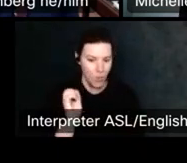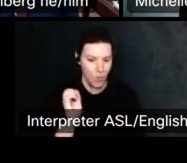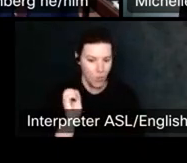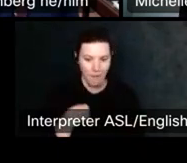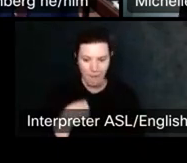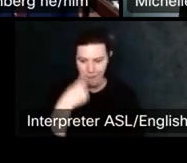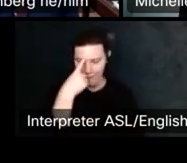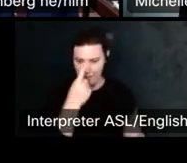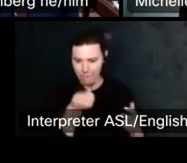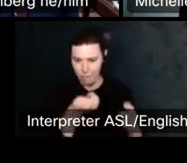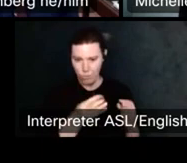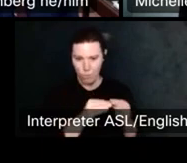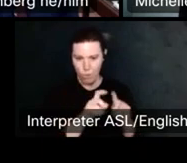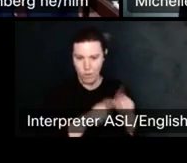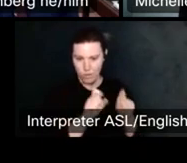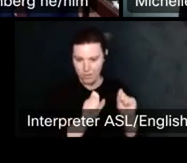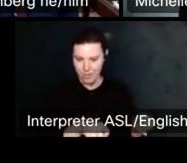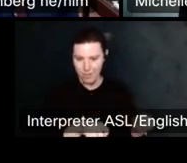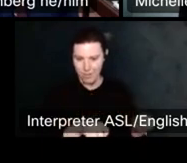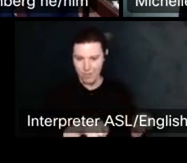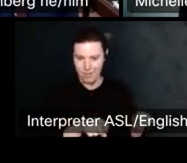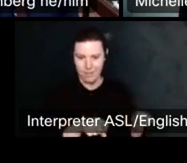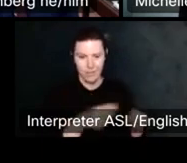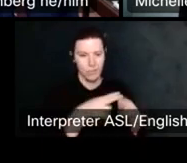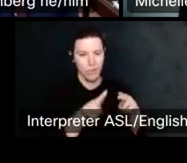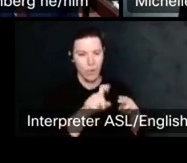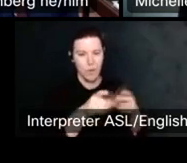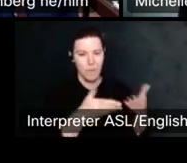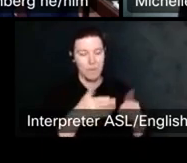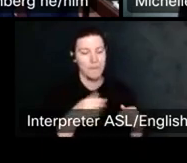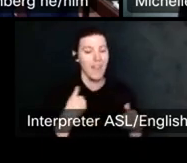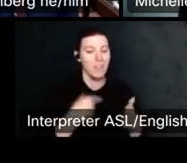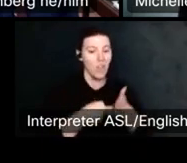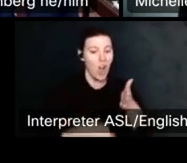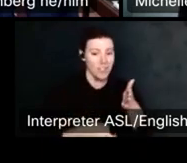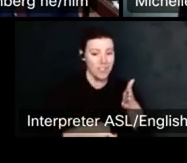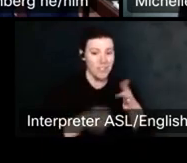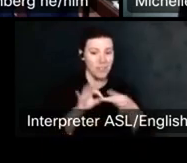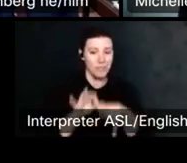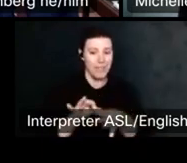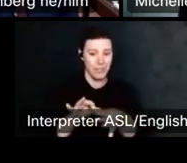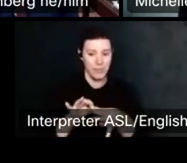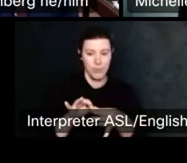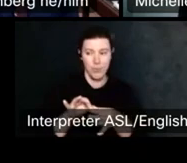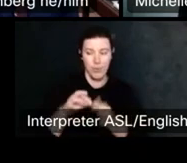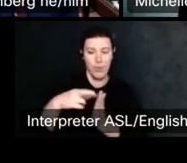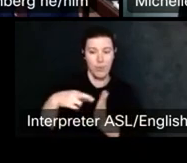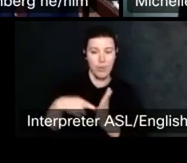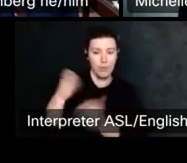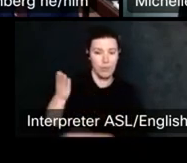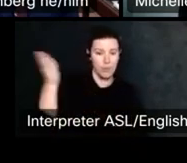This 1 might also be a quick 1. is there a cost associated with registering works of art? I'm assuming this means registering with copy, right right.